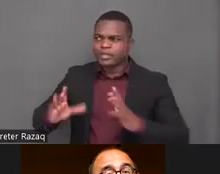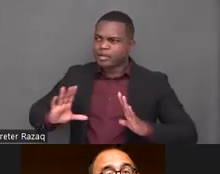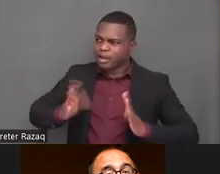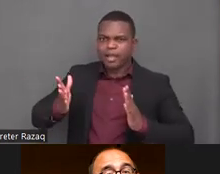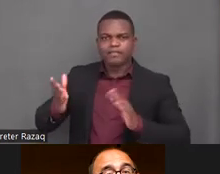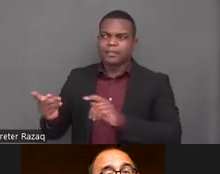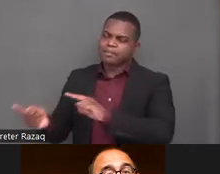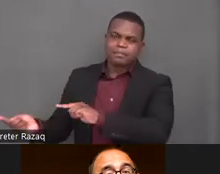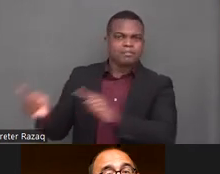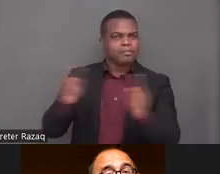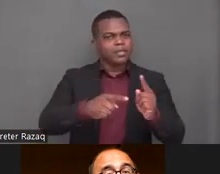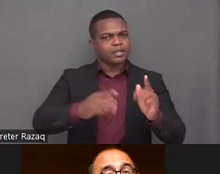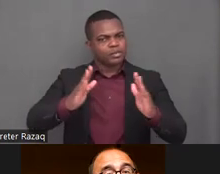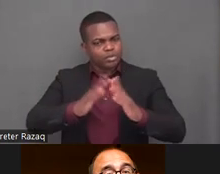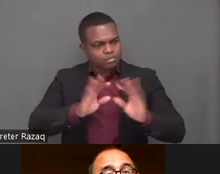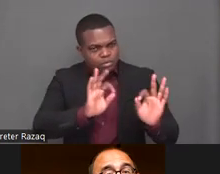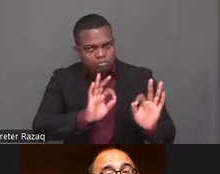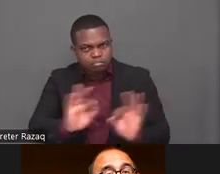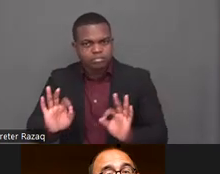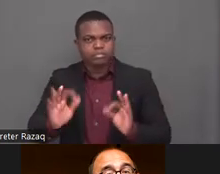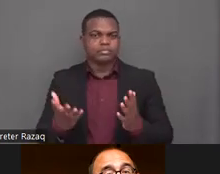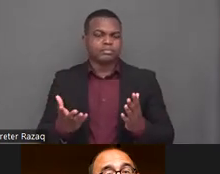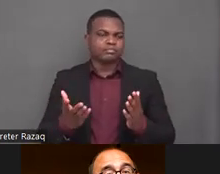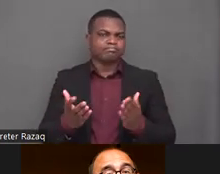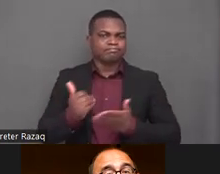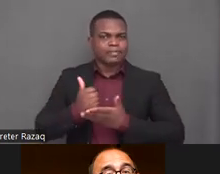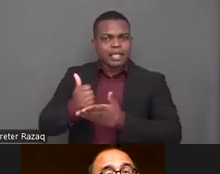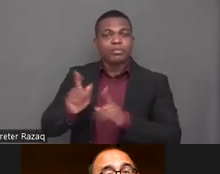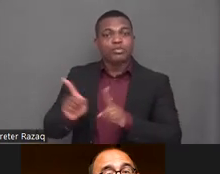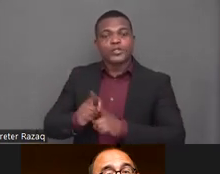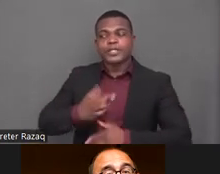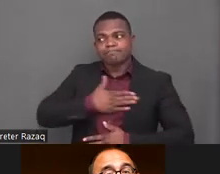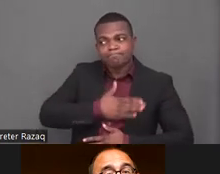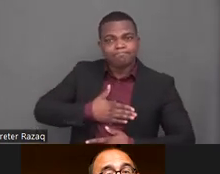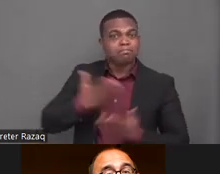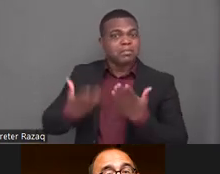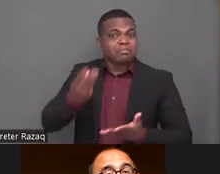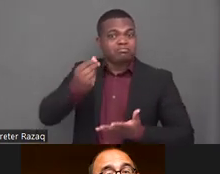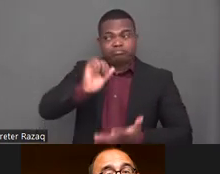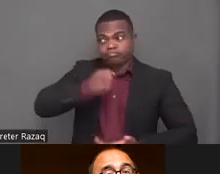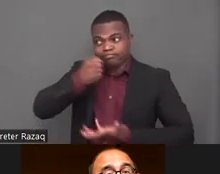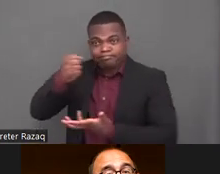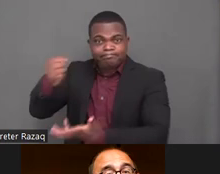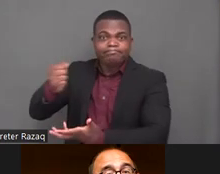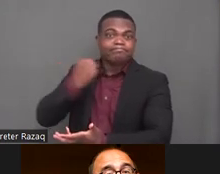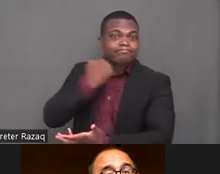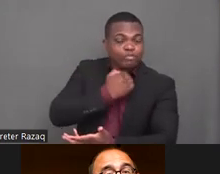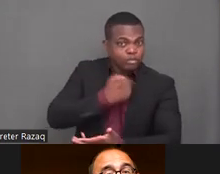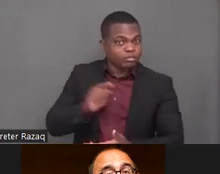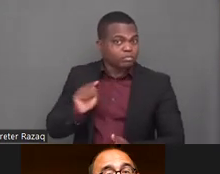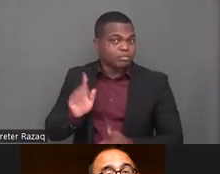there can be no reconciliation while abuse is still taking place it also includes an apology